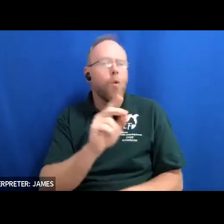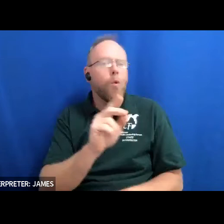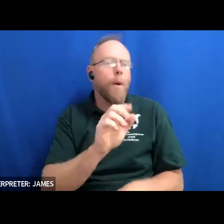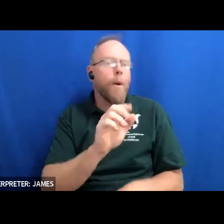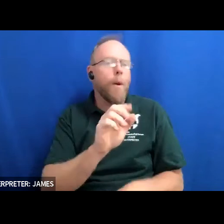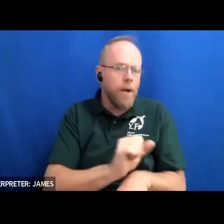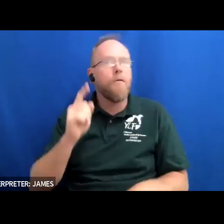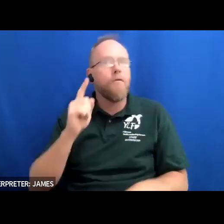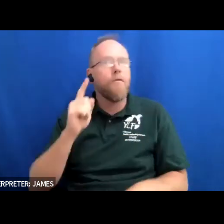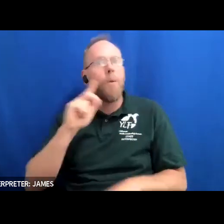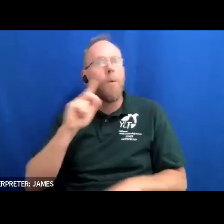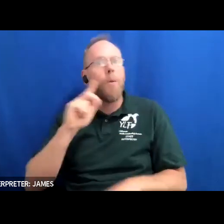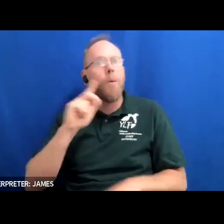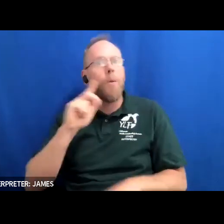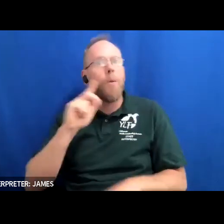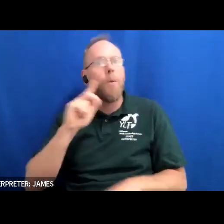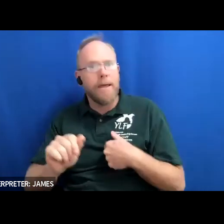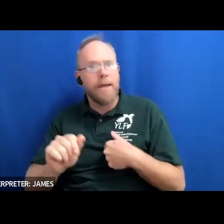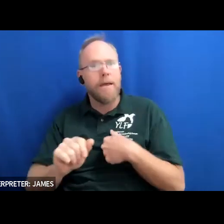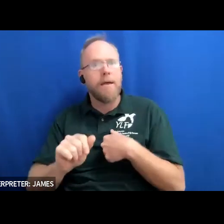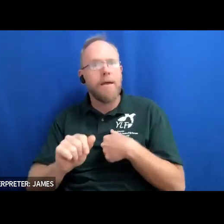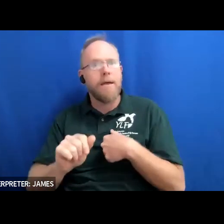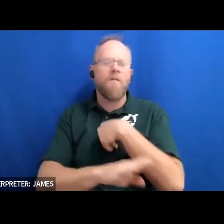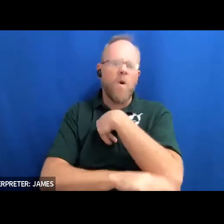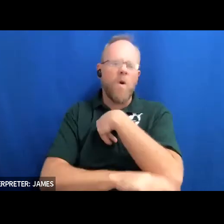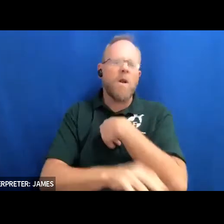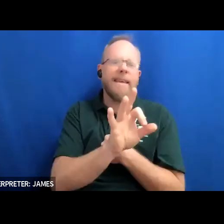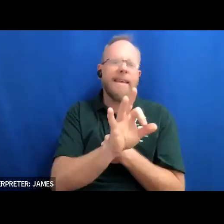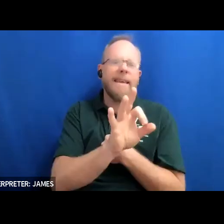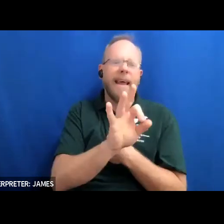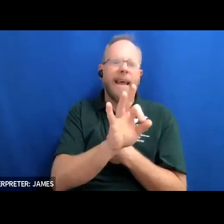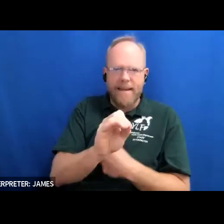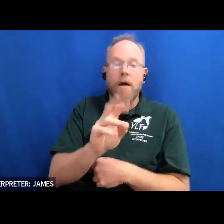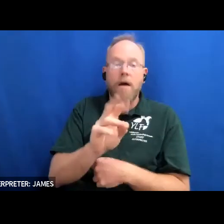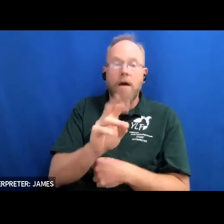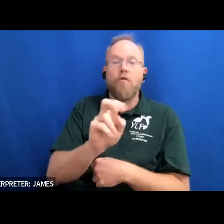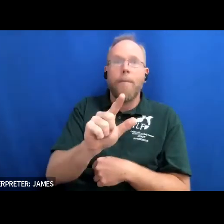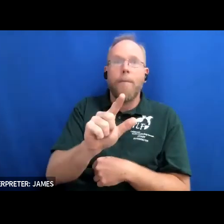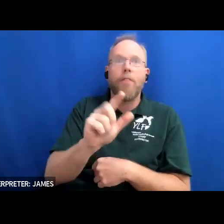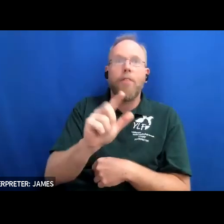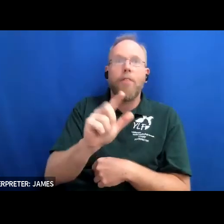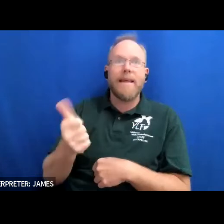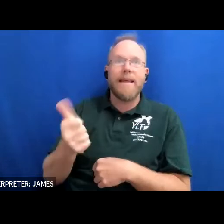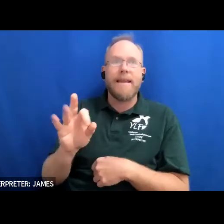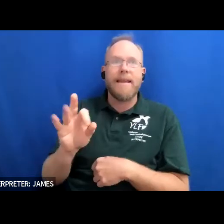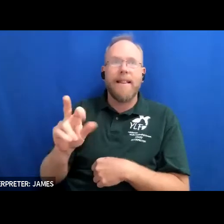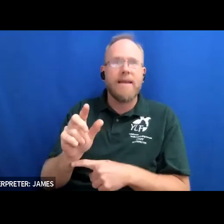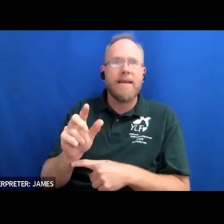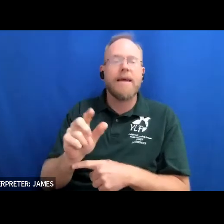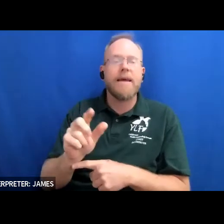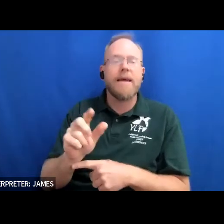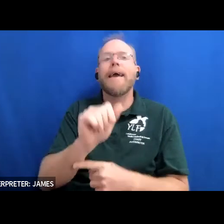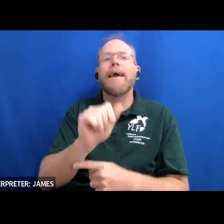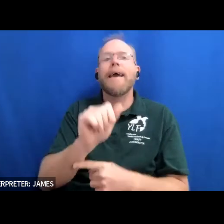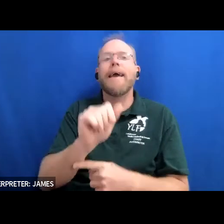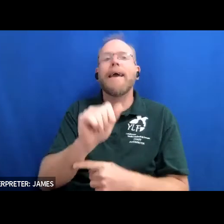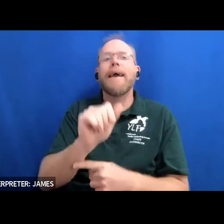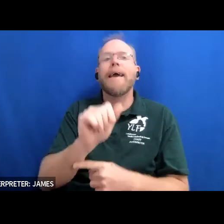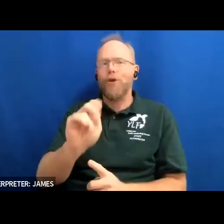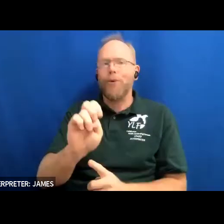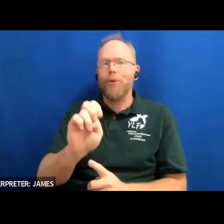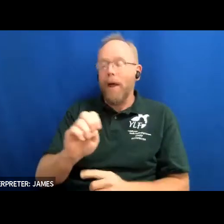fall 1990 volume 3 number 3 ada special issue the ada is a dramatic renewal